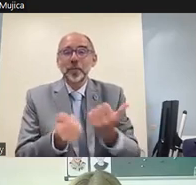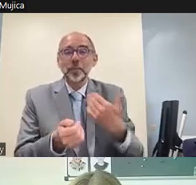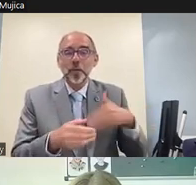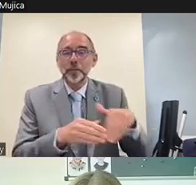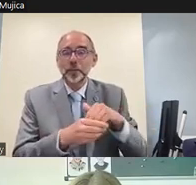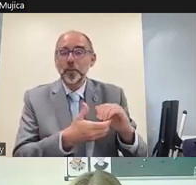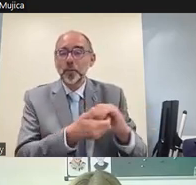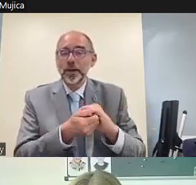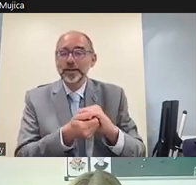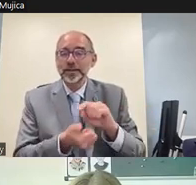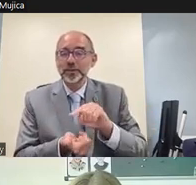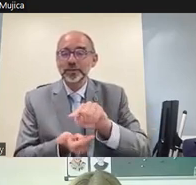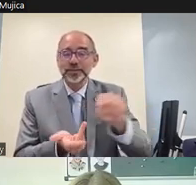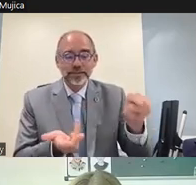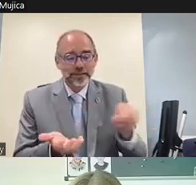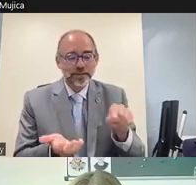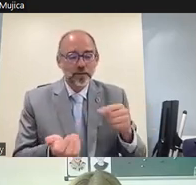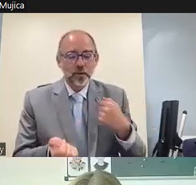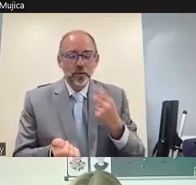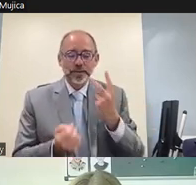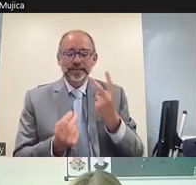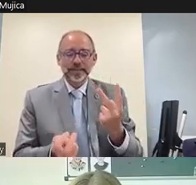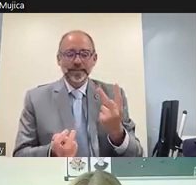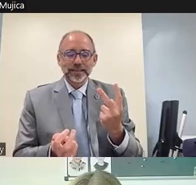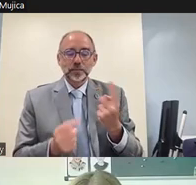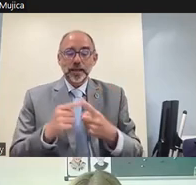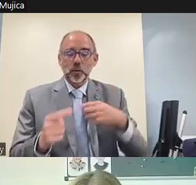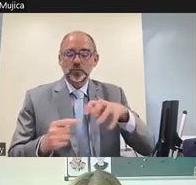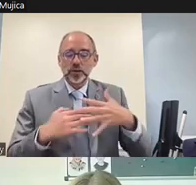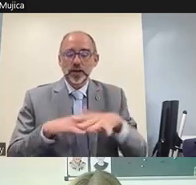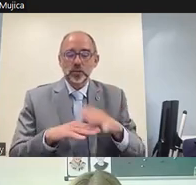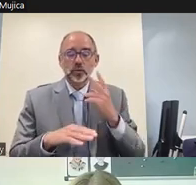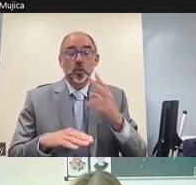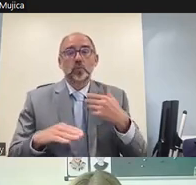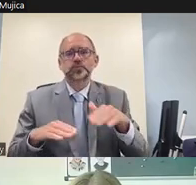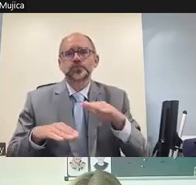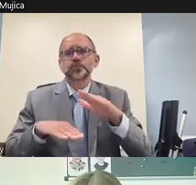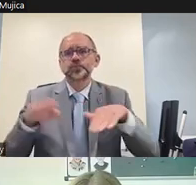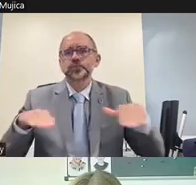reports from the wfd's national organizations of deaf people as well as our regional networks